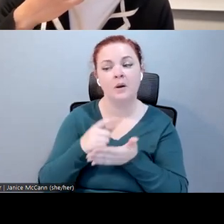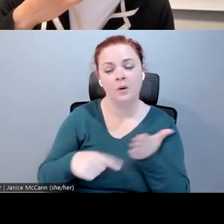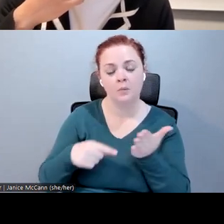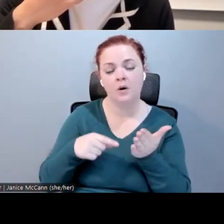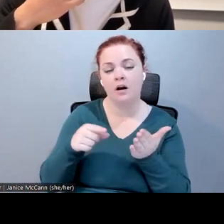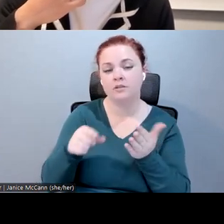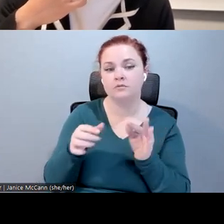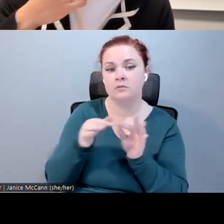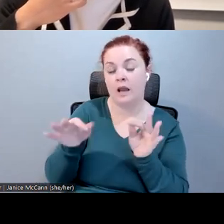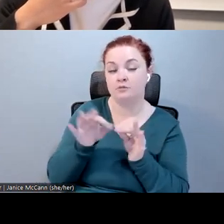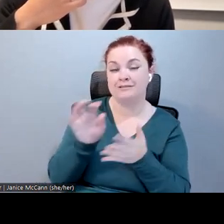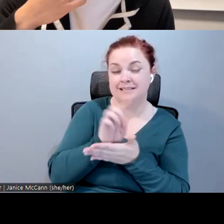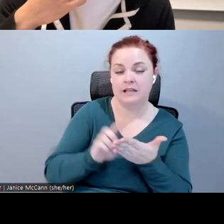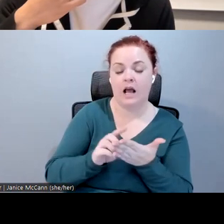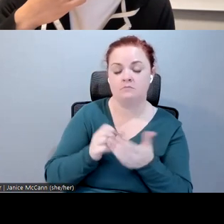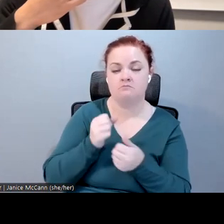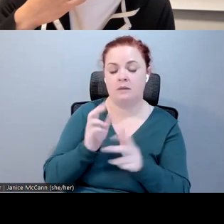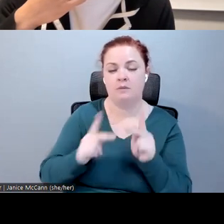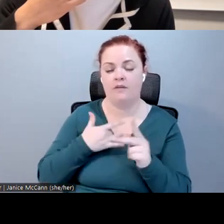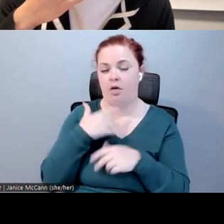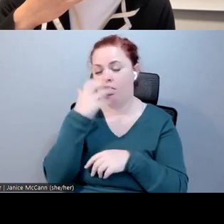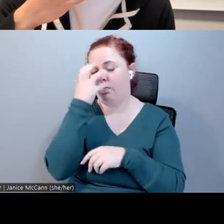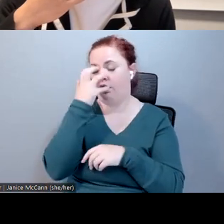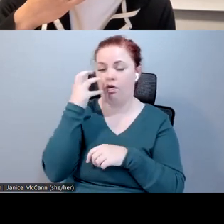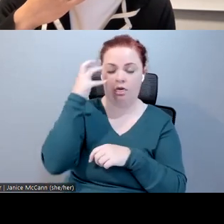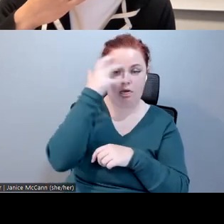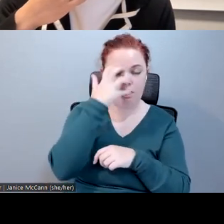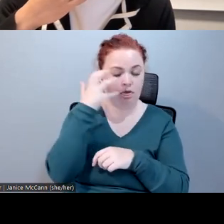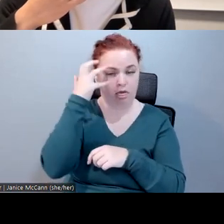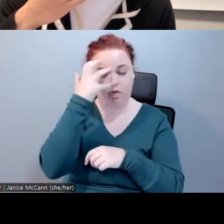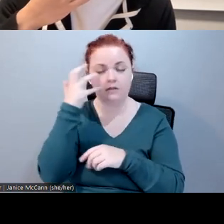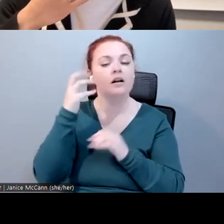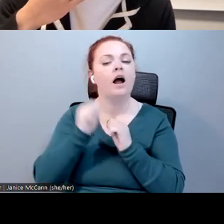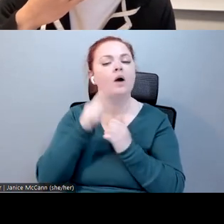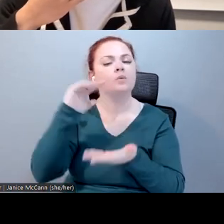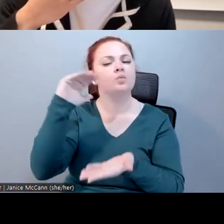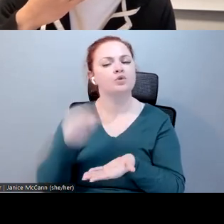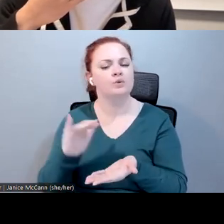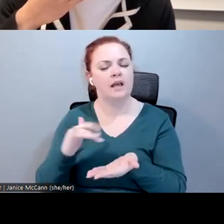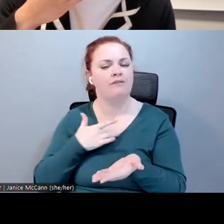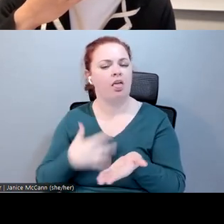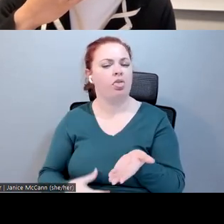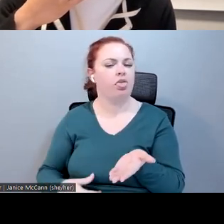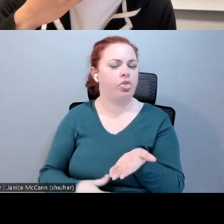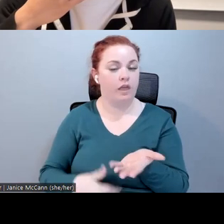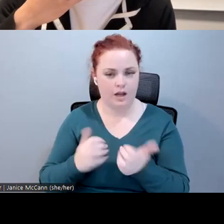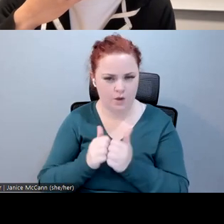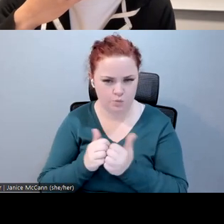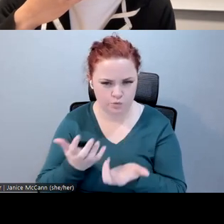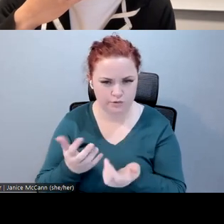cause nausea. How do we minimize nausea? And how do the design